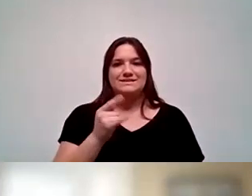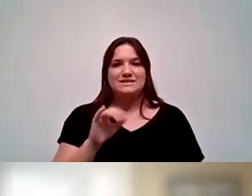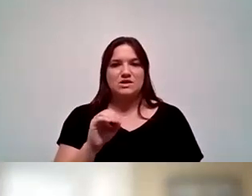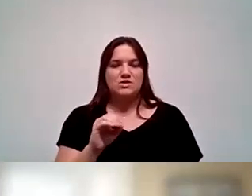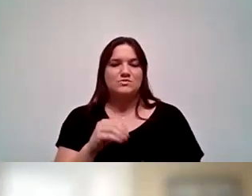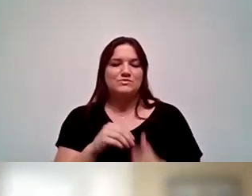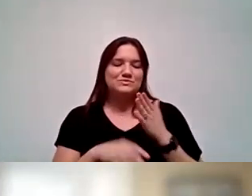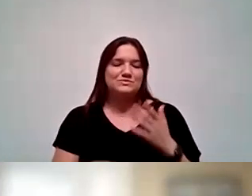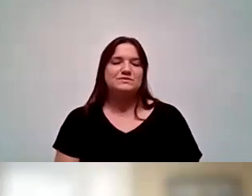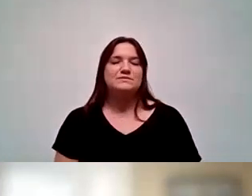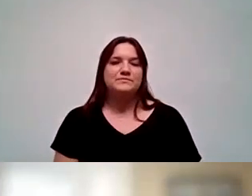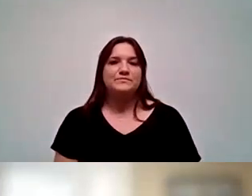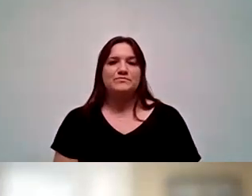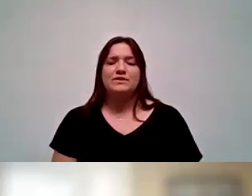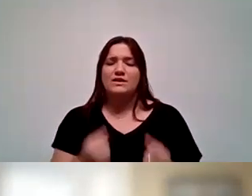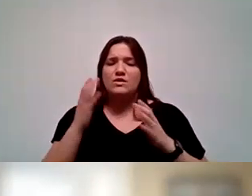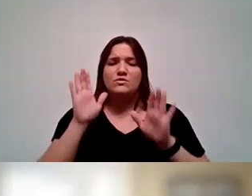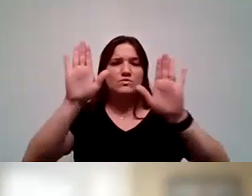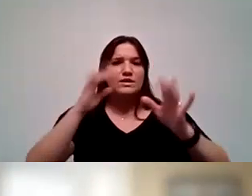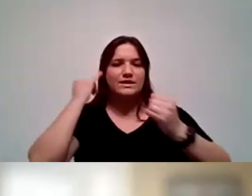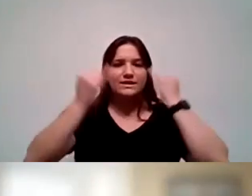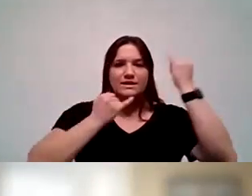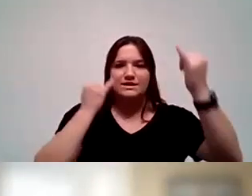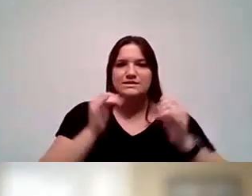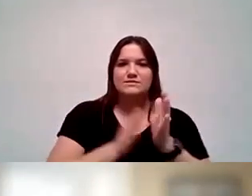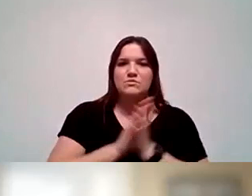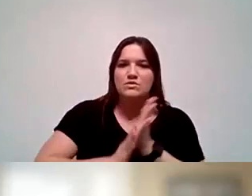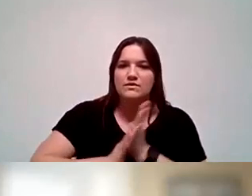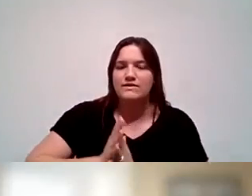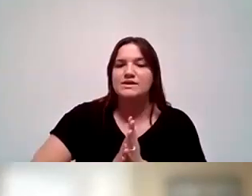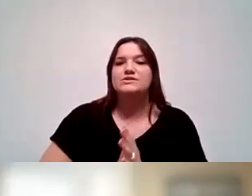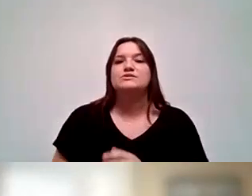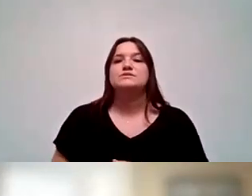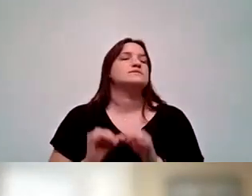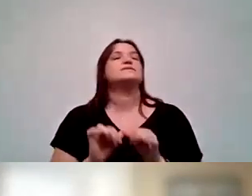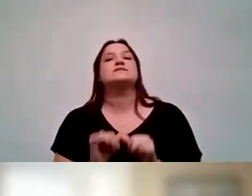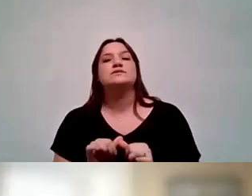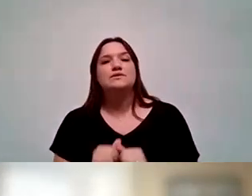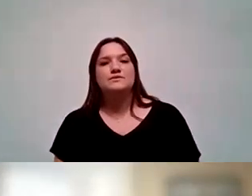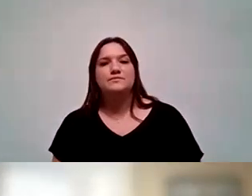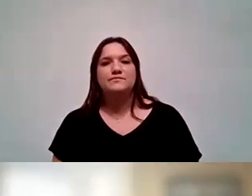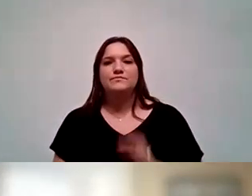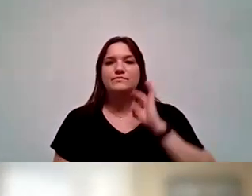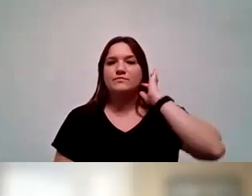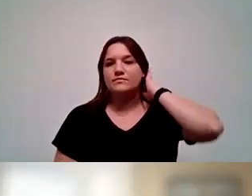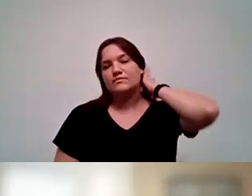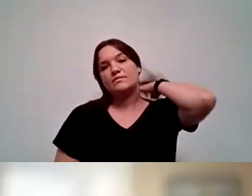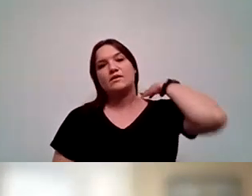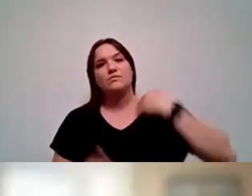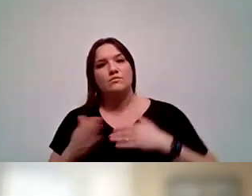So lots of great ideas and lots of great motivations to continue on well beyond Hispanic Serving Institution